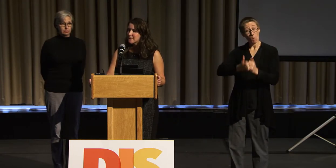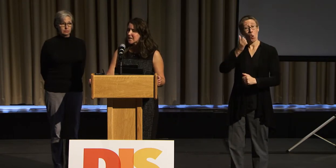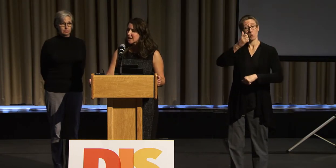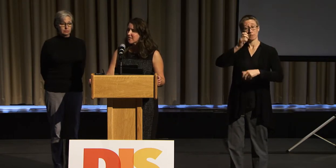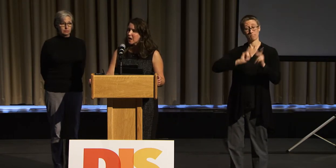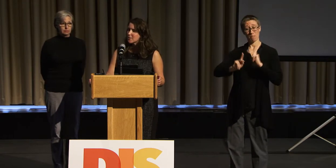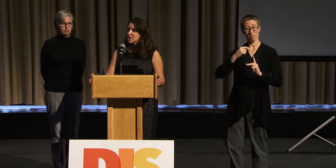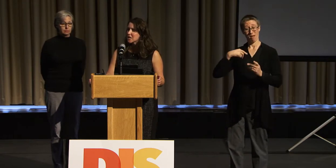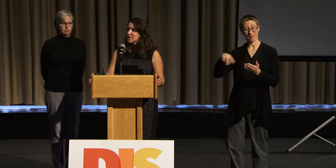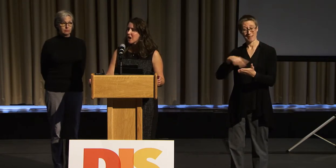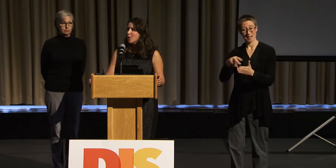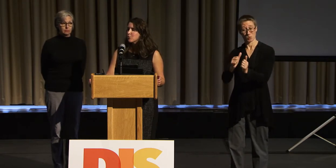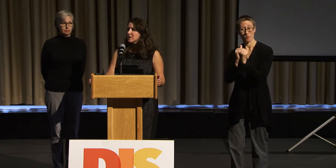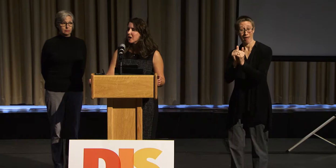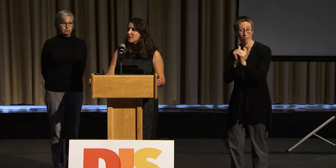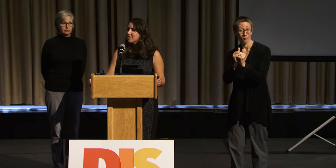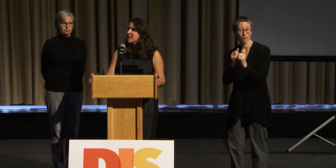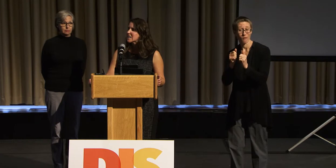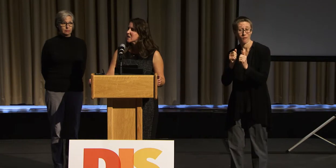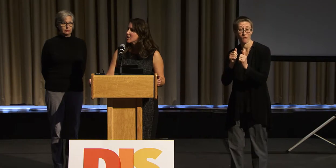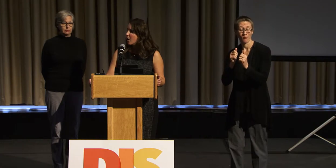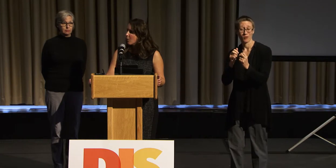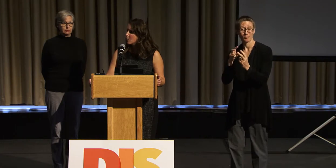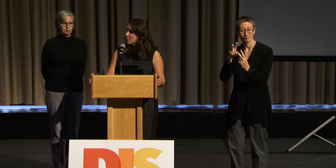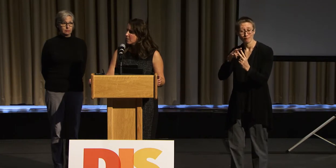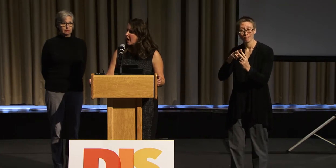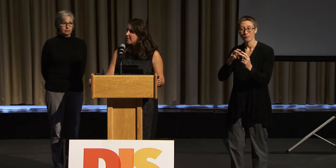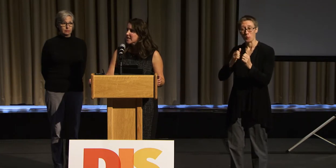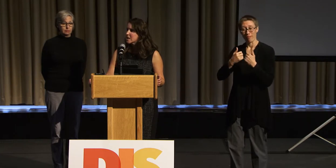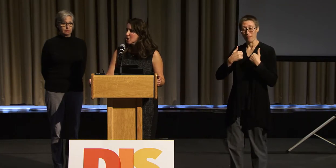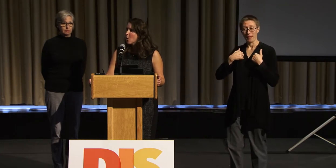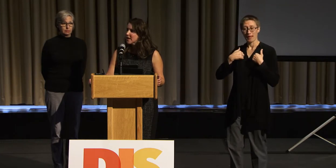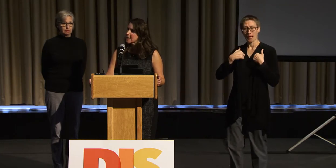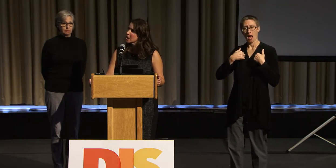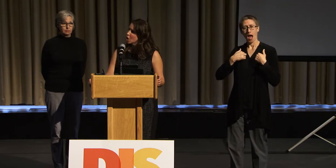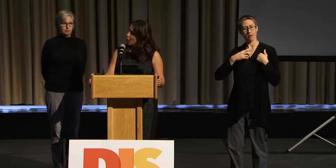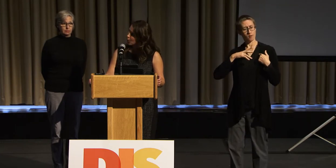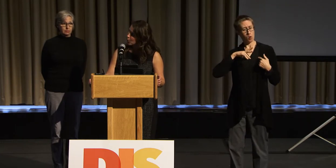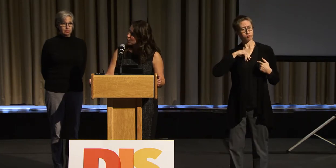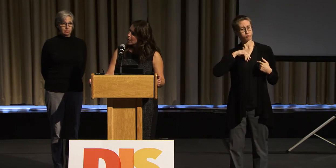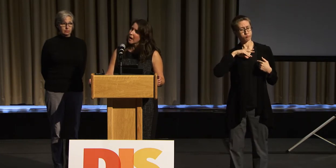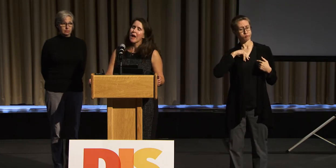Many of them just did not realize they didn't know. And they didn't know they didn't know.